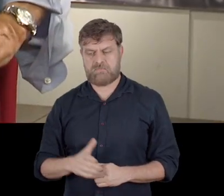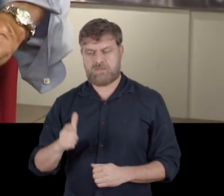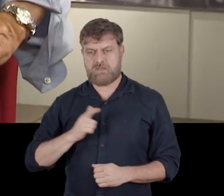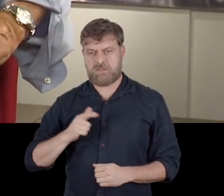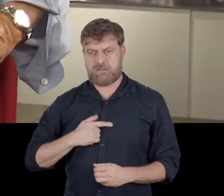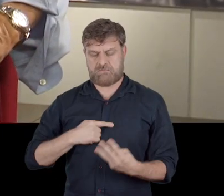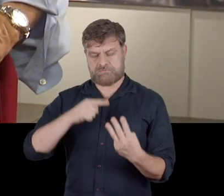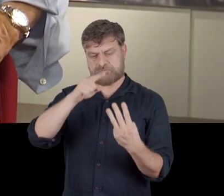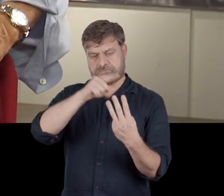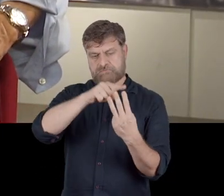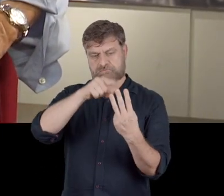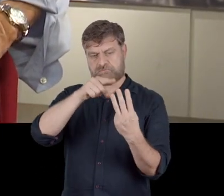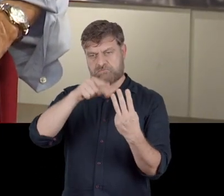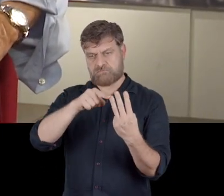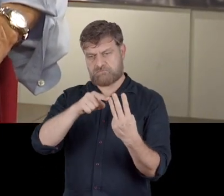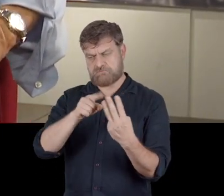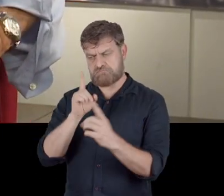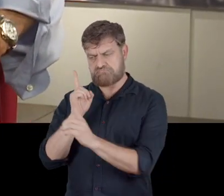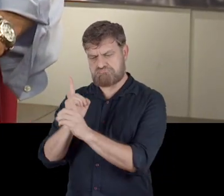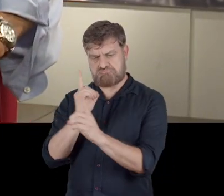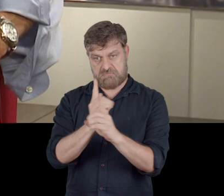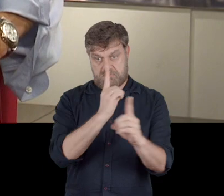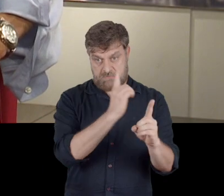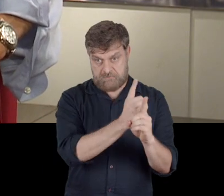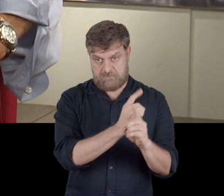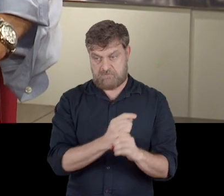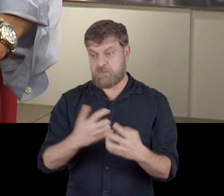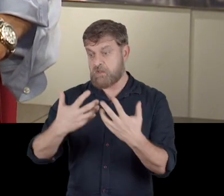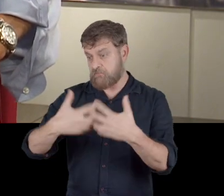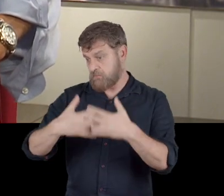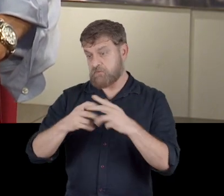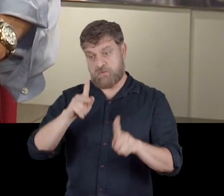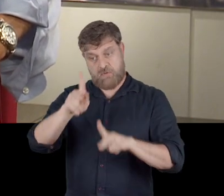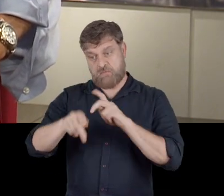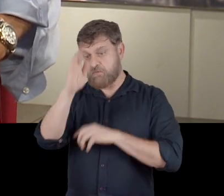and that are still applicable, is that, in essence,